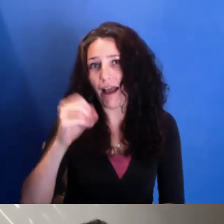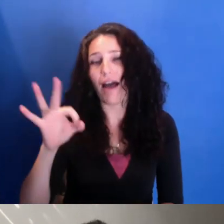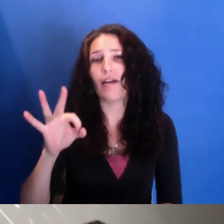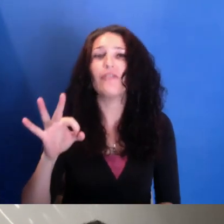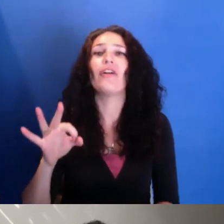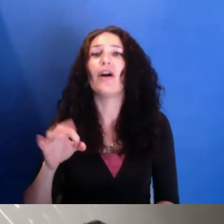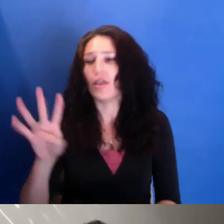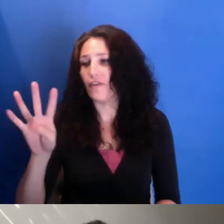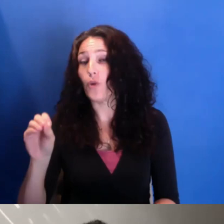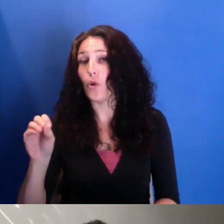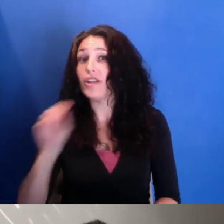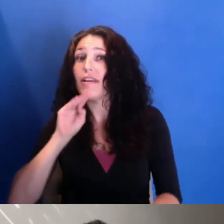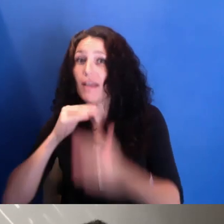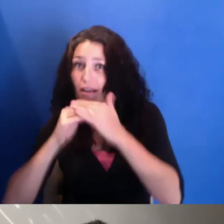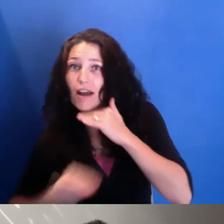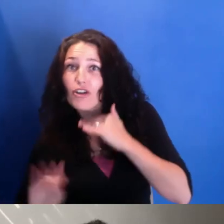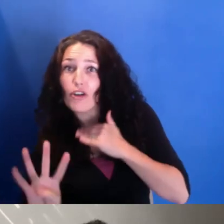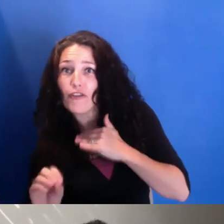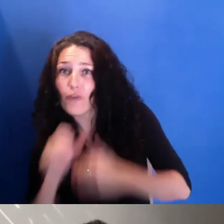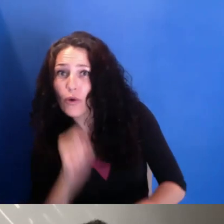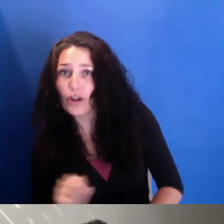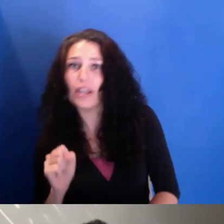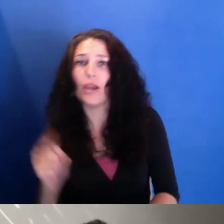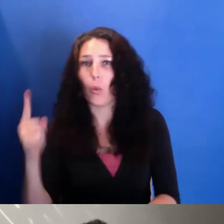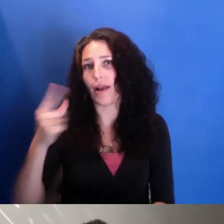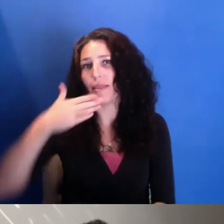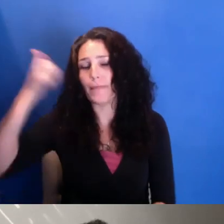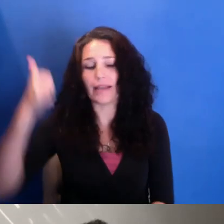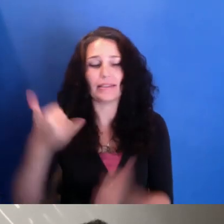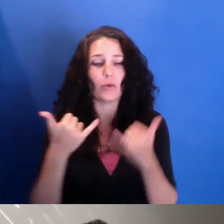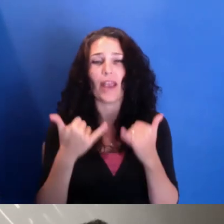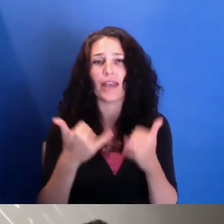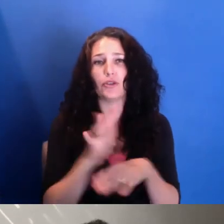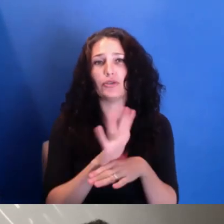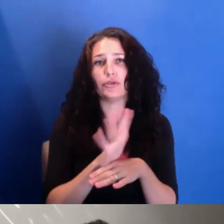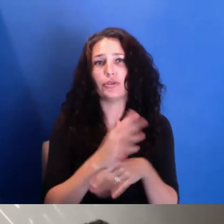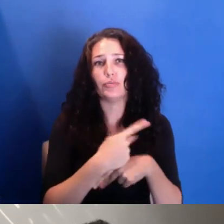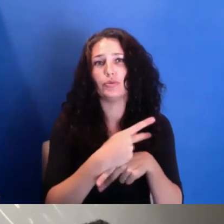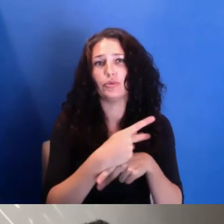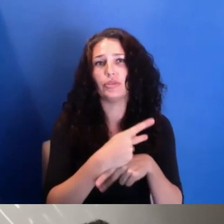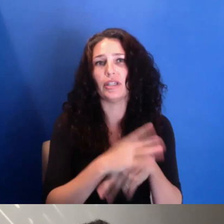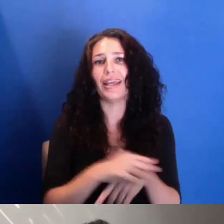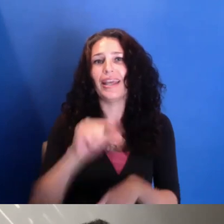And she is currently producing a feature-length film on the artist Gil Scott Heron, directed by Orlando